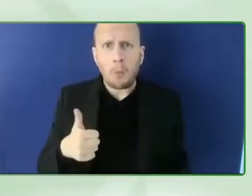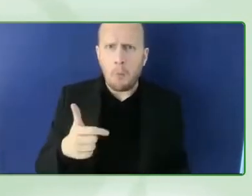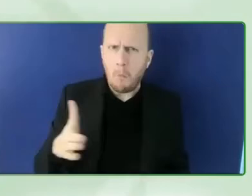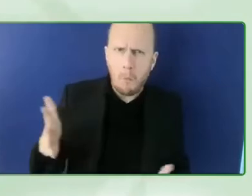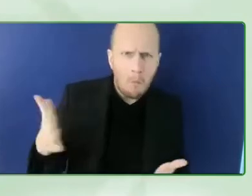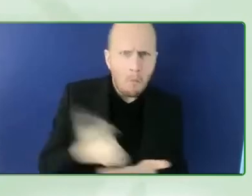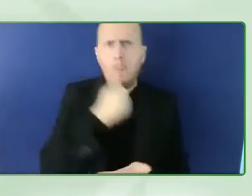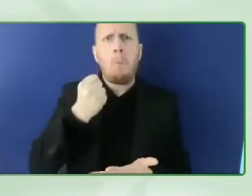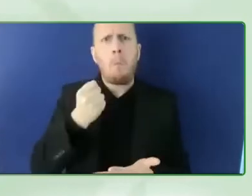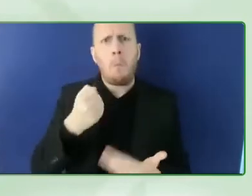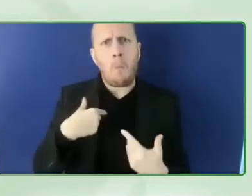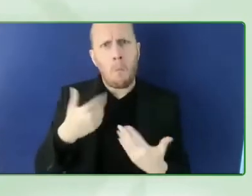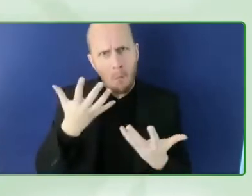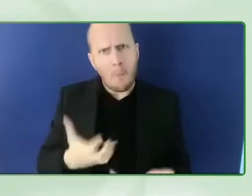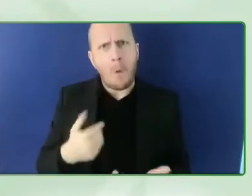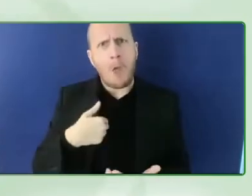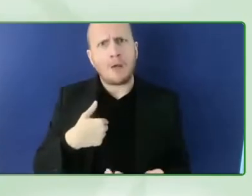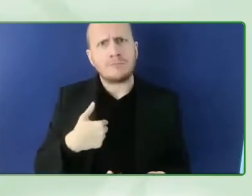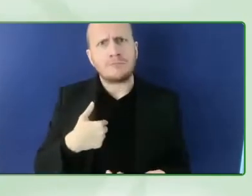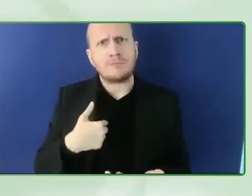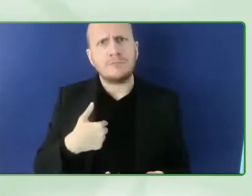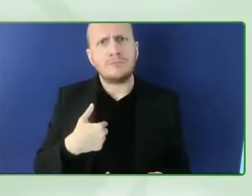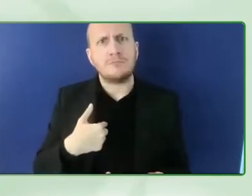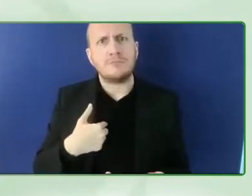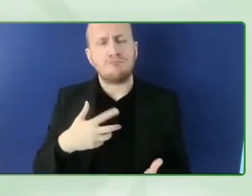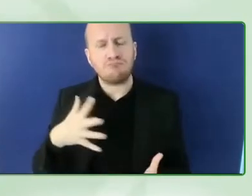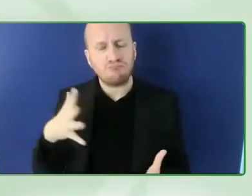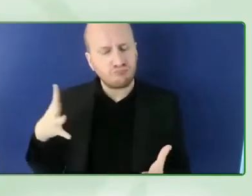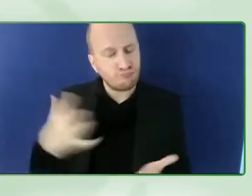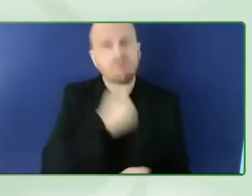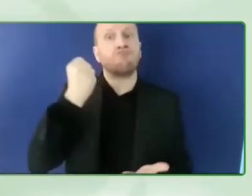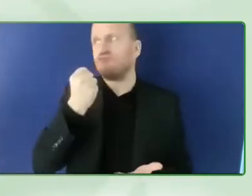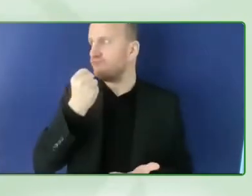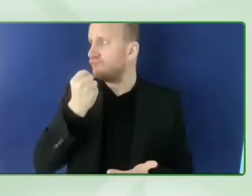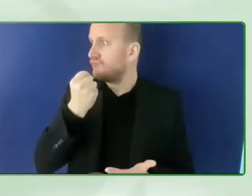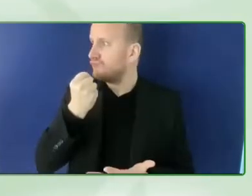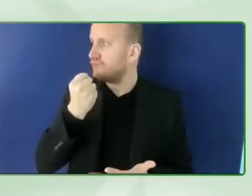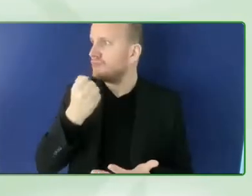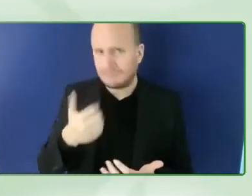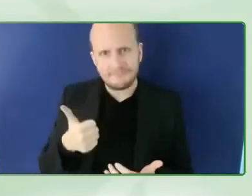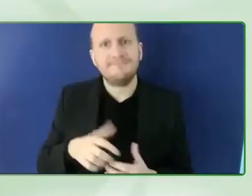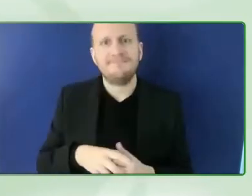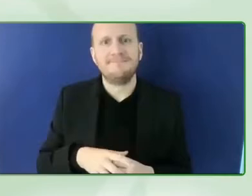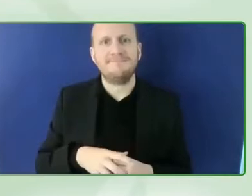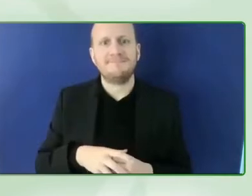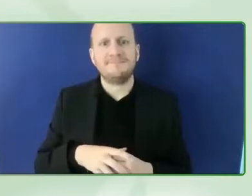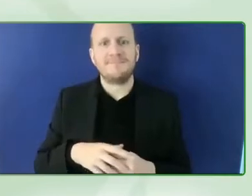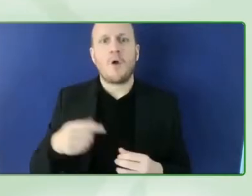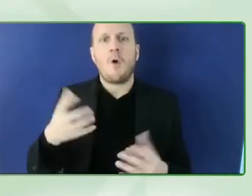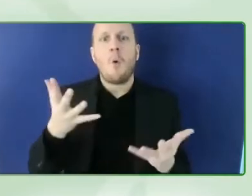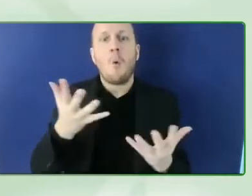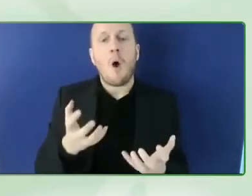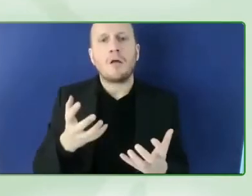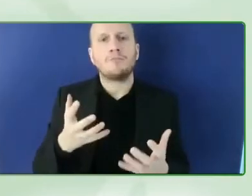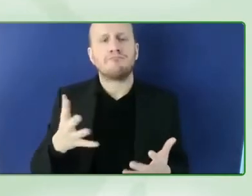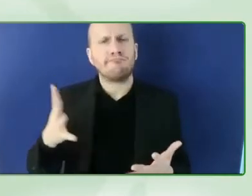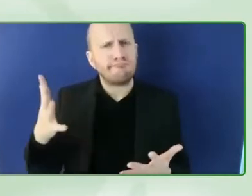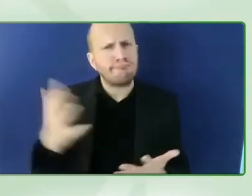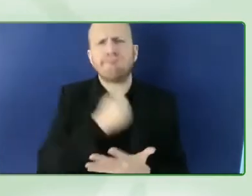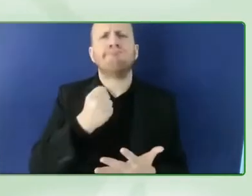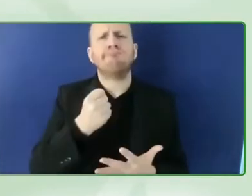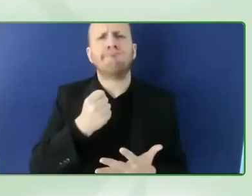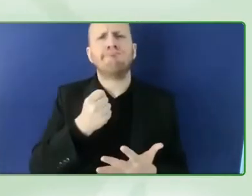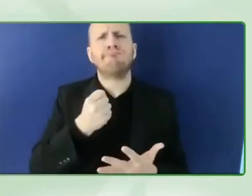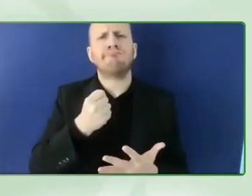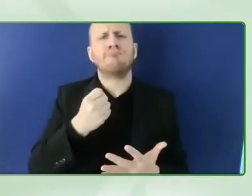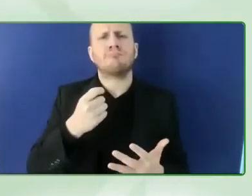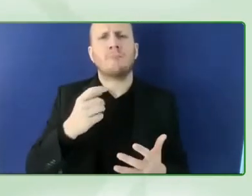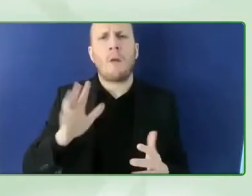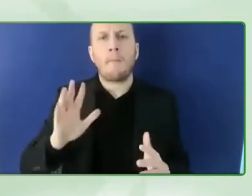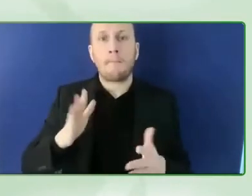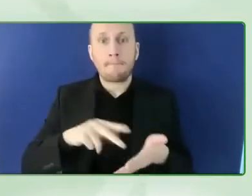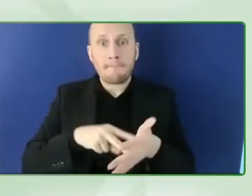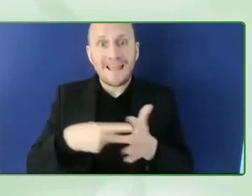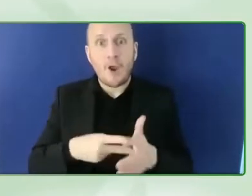and jump on it and tackle it and make sure all technologies will be accessible by design and